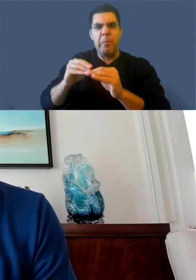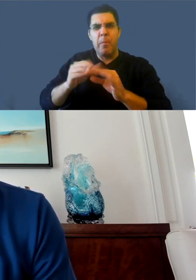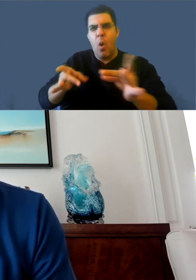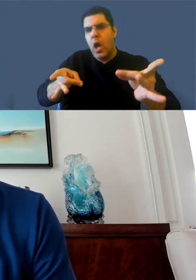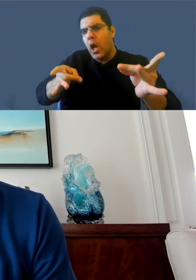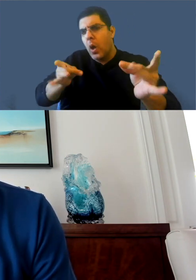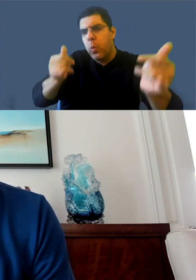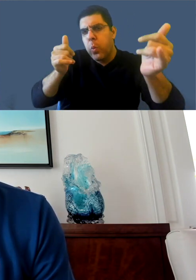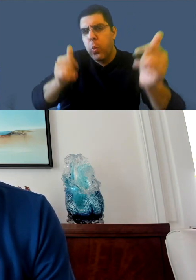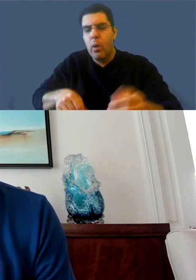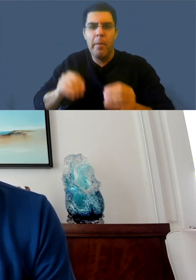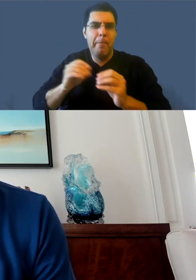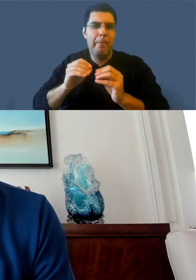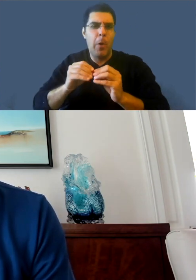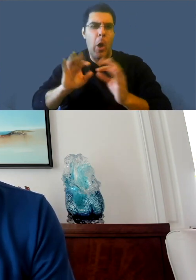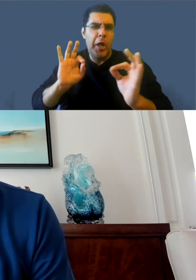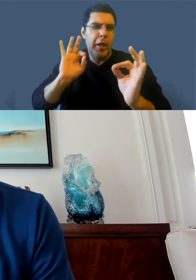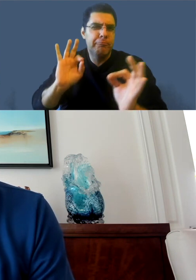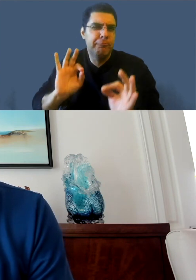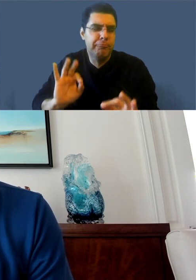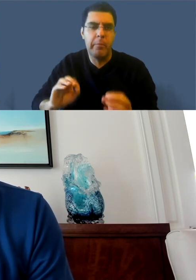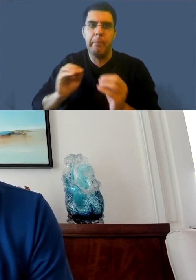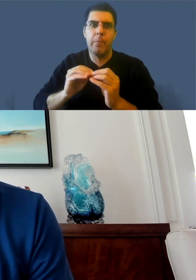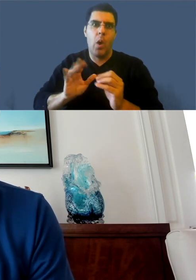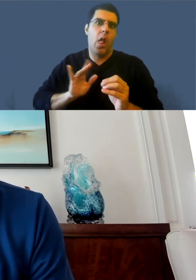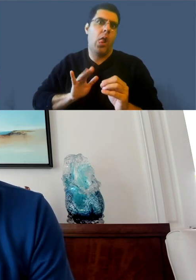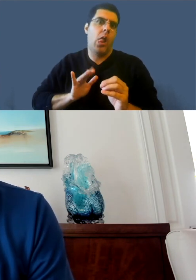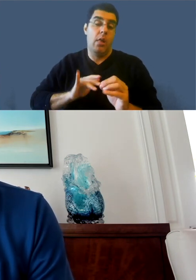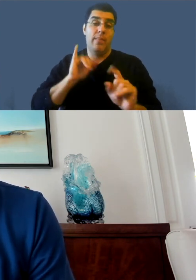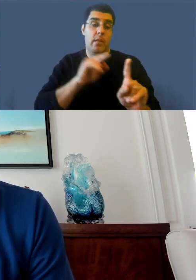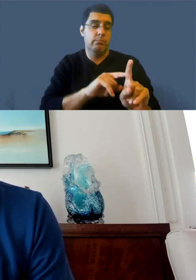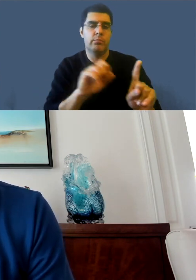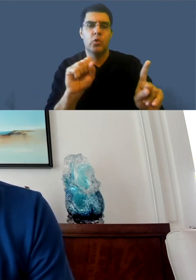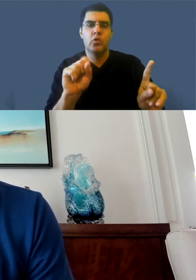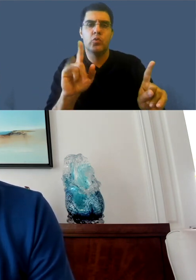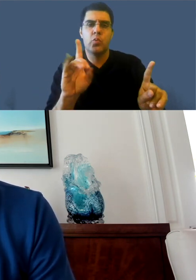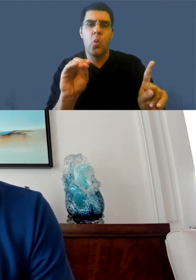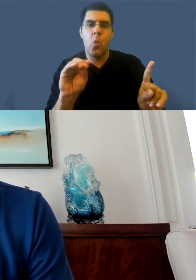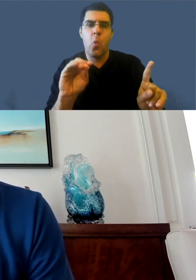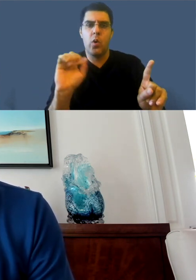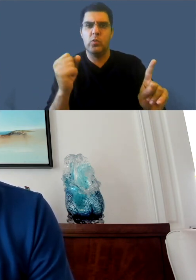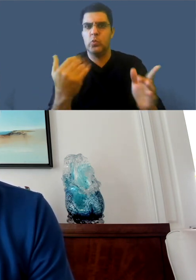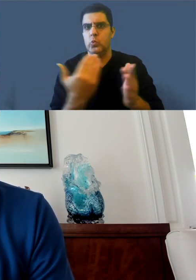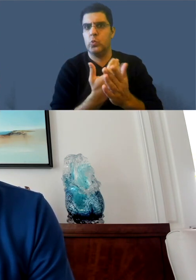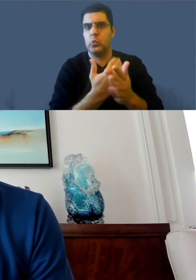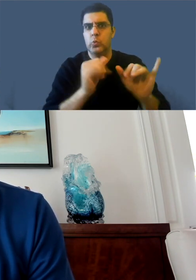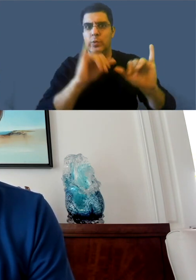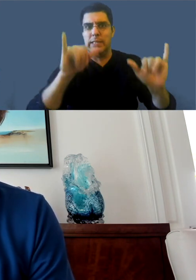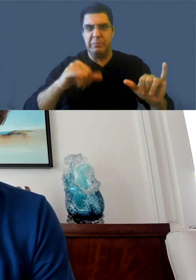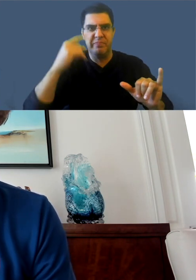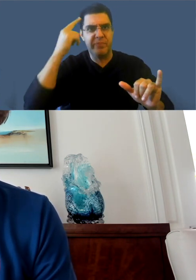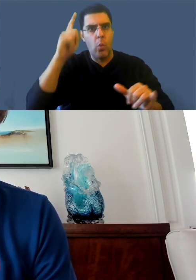it's finished rolling out. So all creators are now using the new studio. There are a few features that are still on the old system